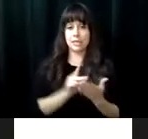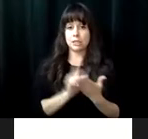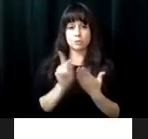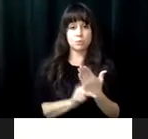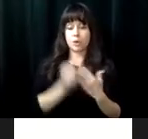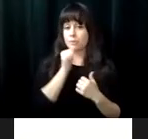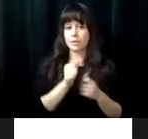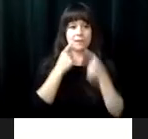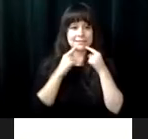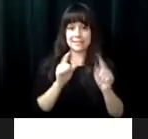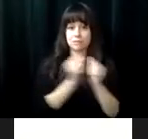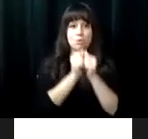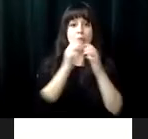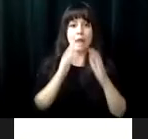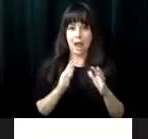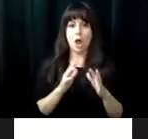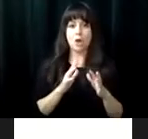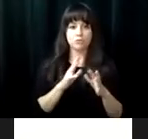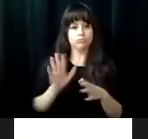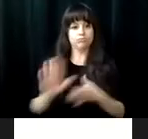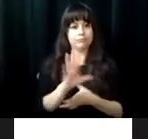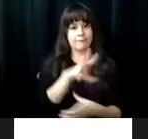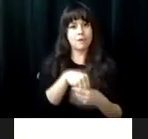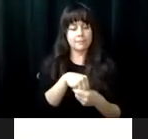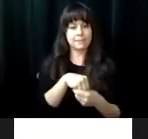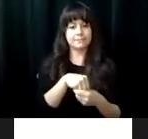it receives from Richmond and the surrounding communities